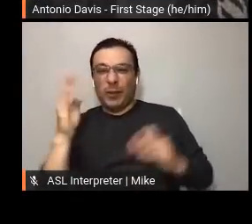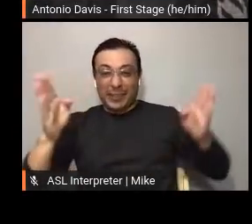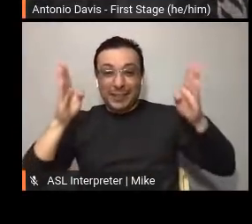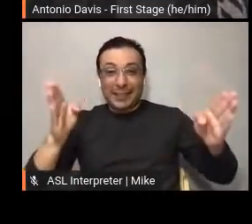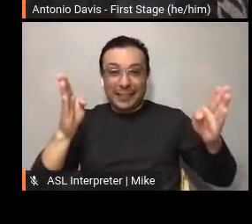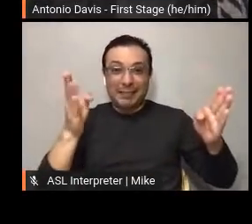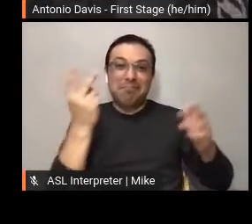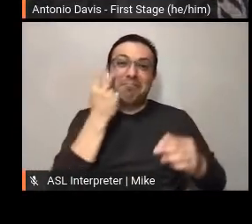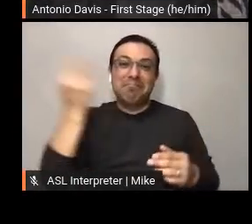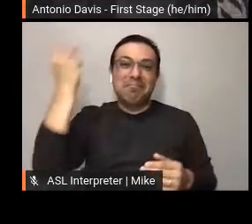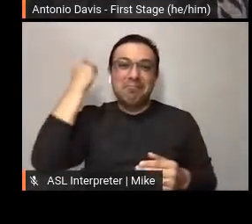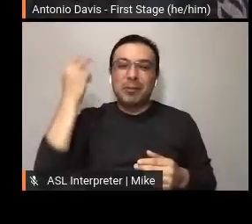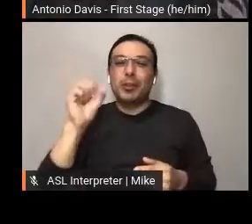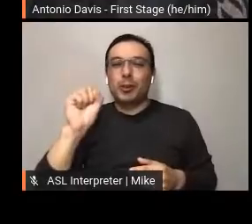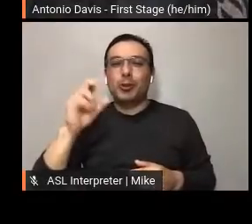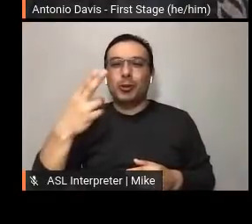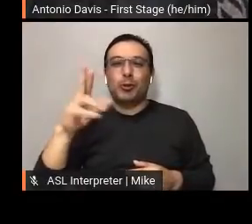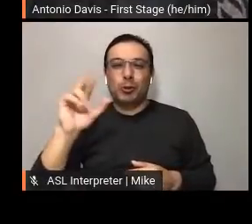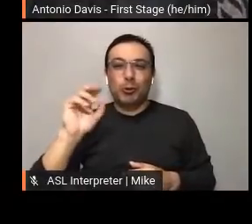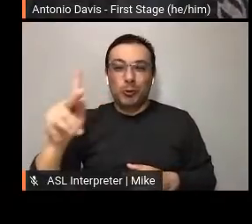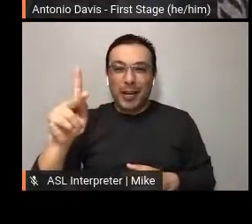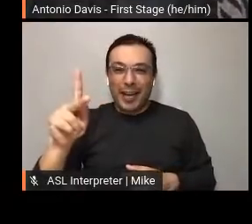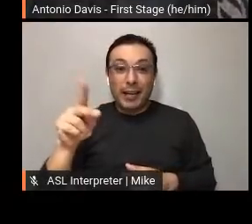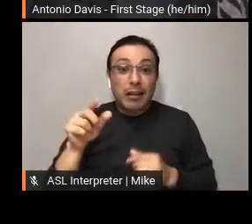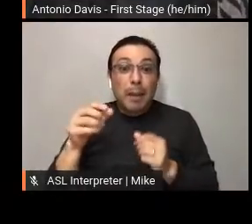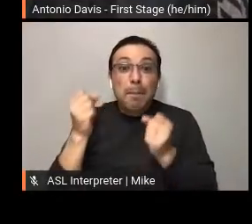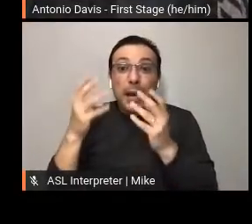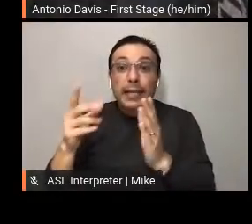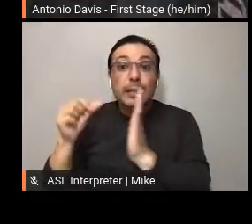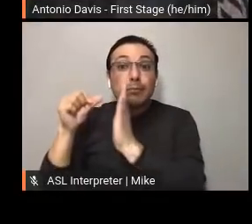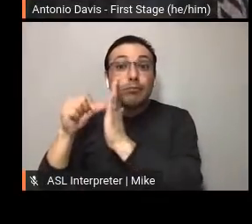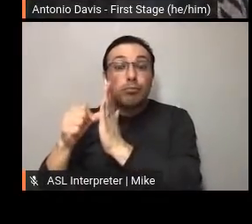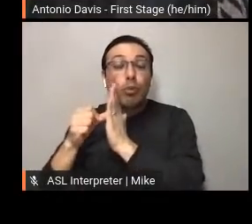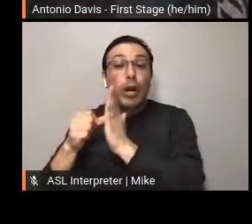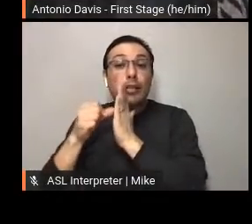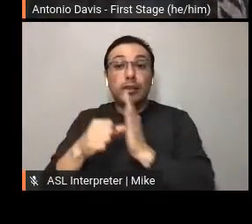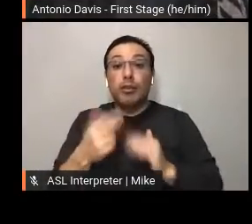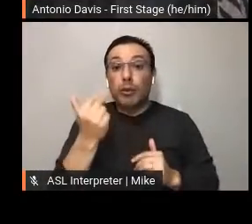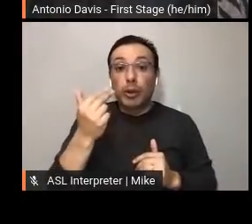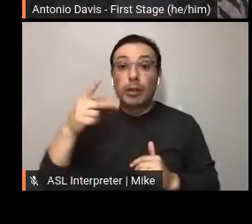insights, it has over 1,300 impressions, 13 profile visits, and it even